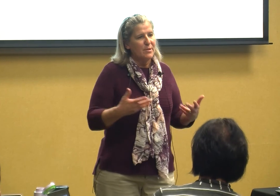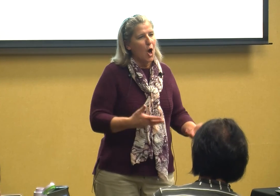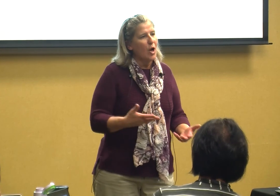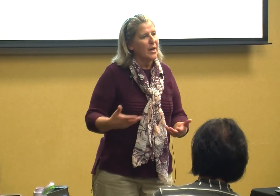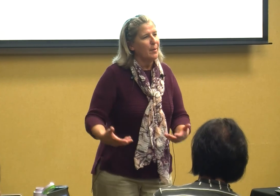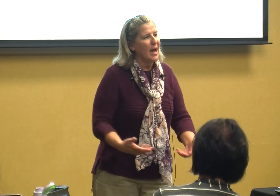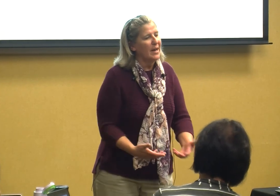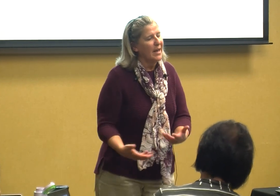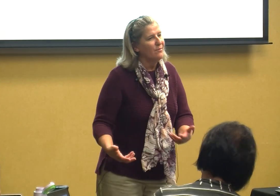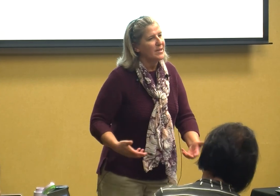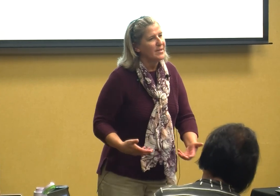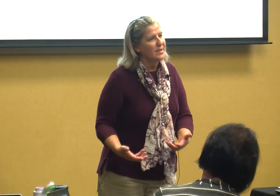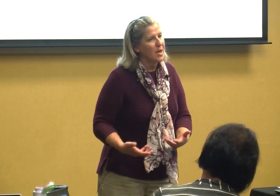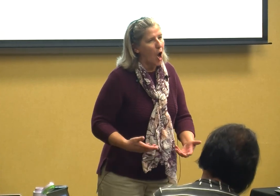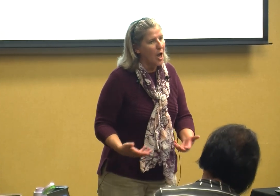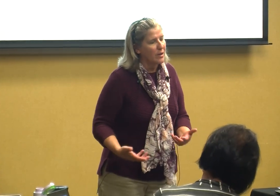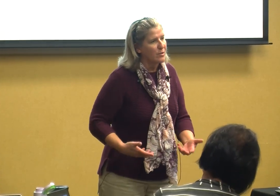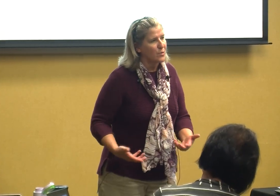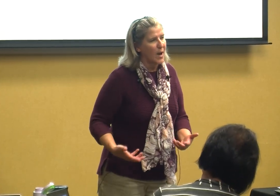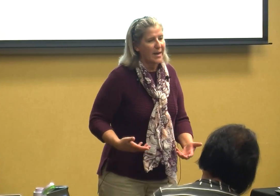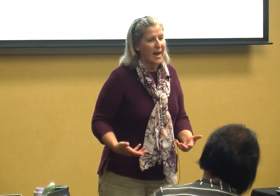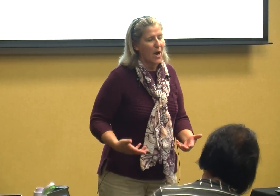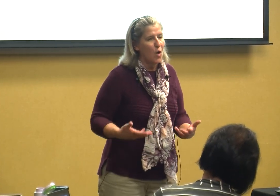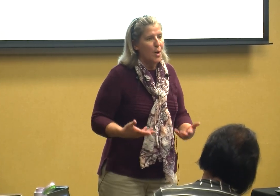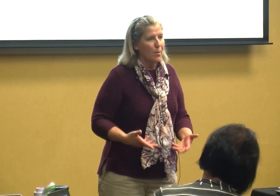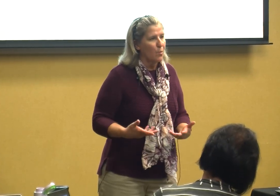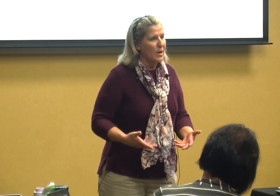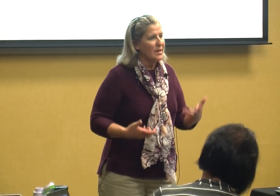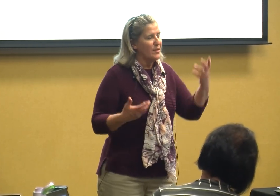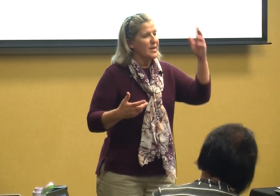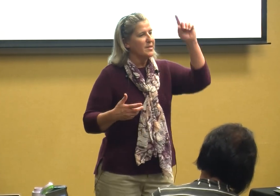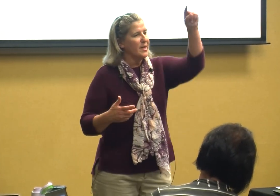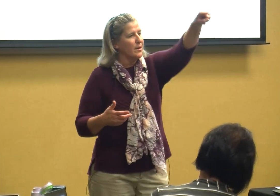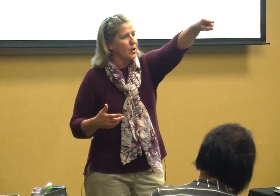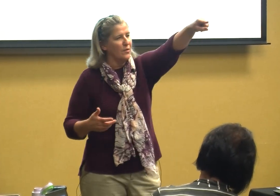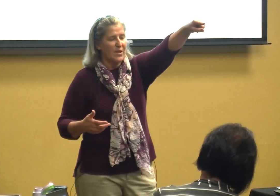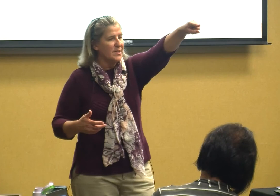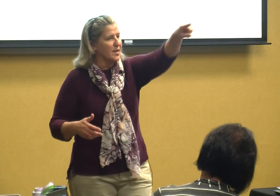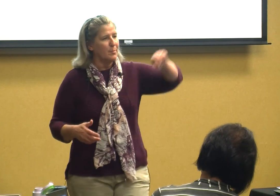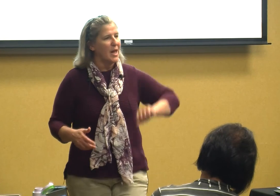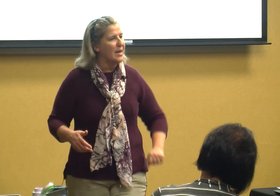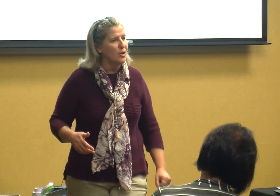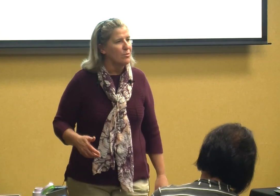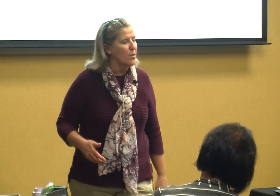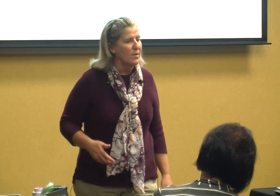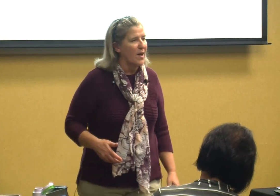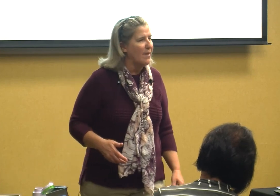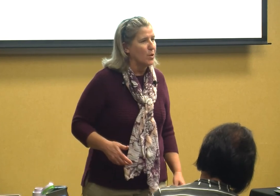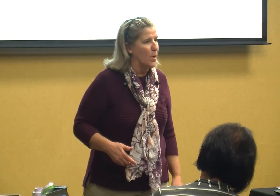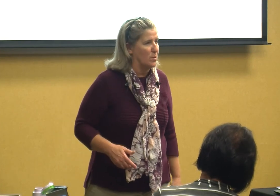talking about infants and toddlers right now but really this can this can apply to your 35 year old